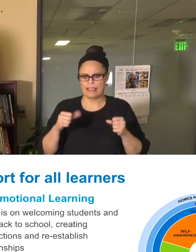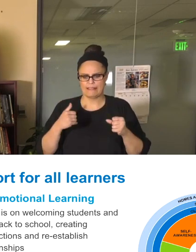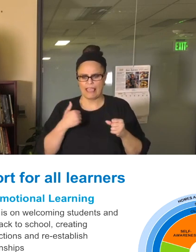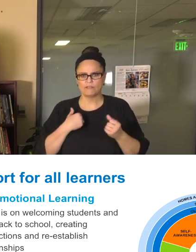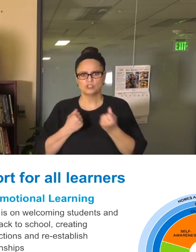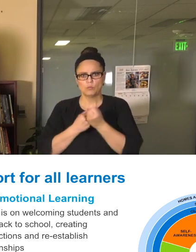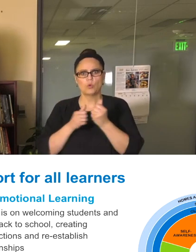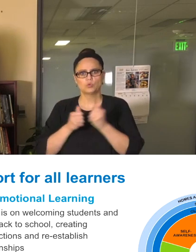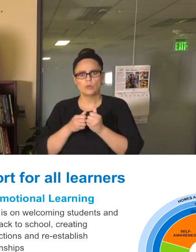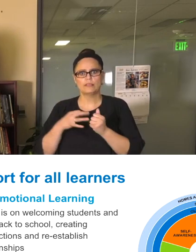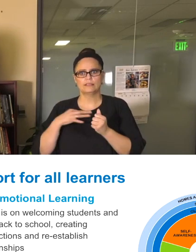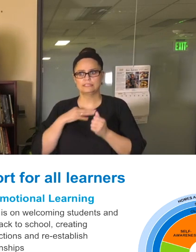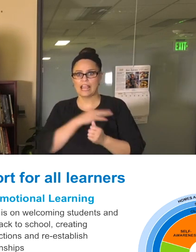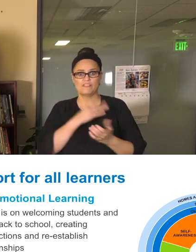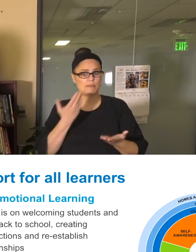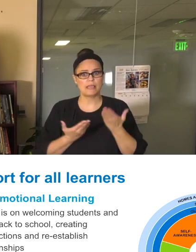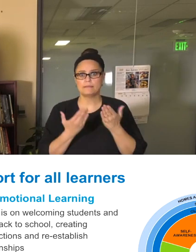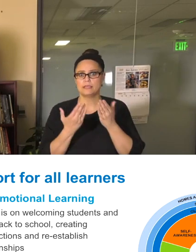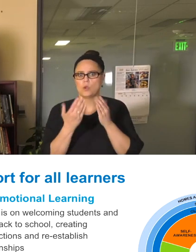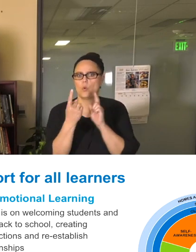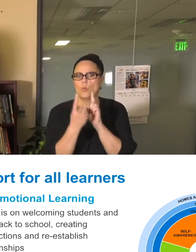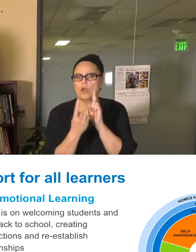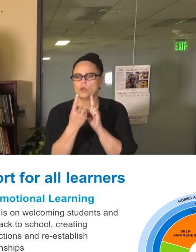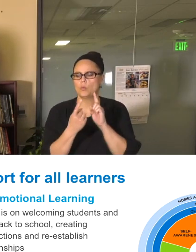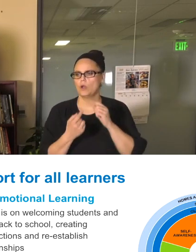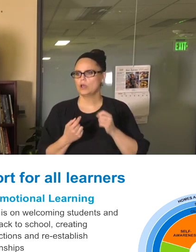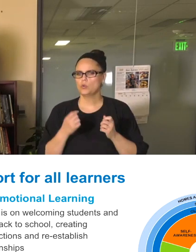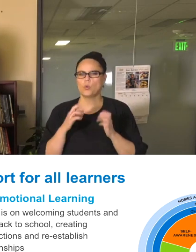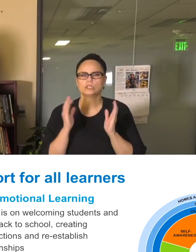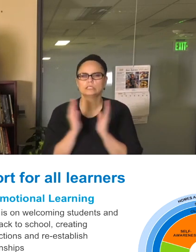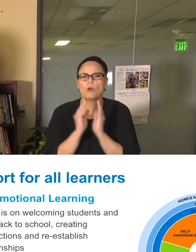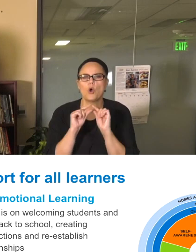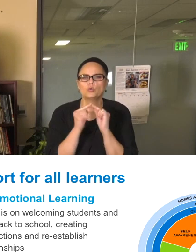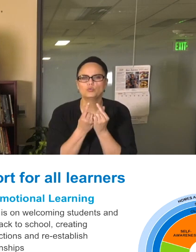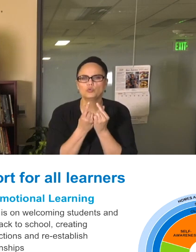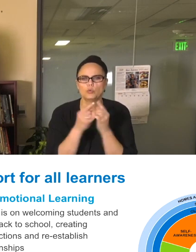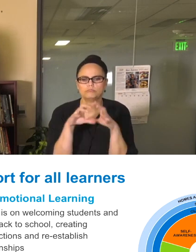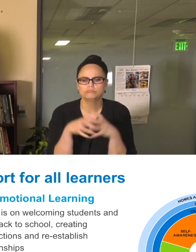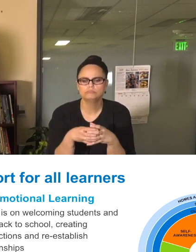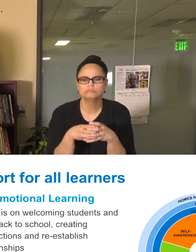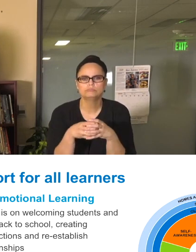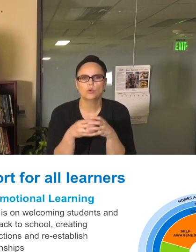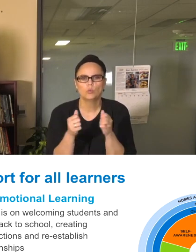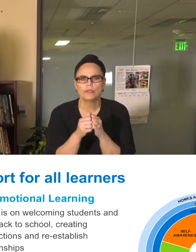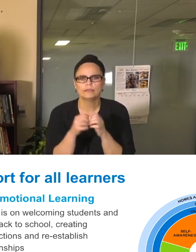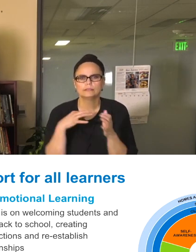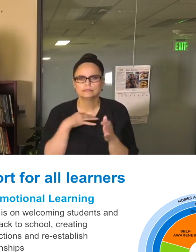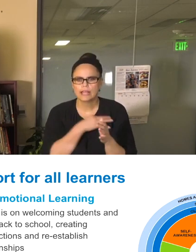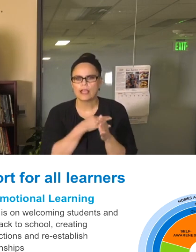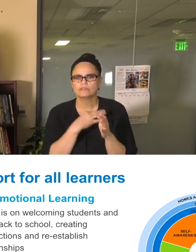one-to-one. It might be very small groups and it will be spread out and obviously all the social distancing and other